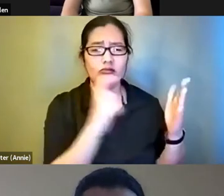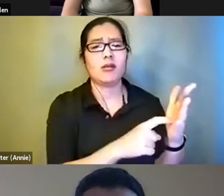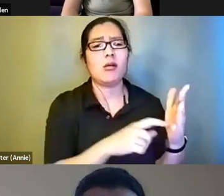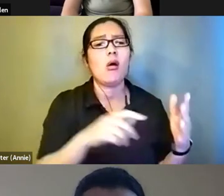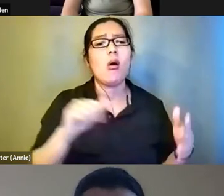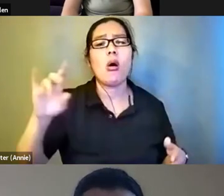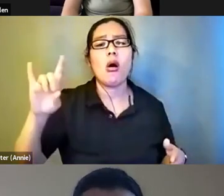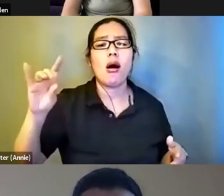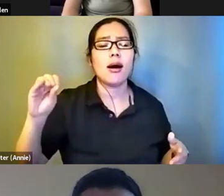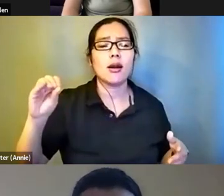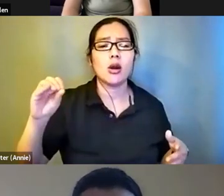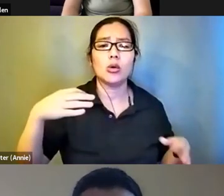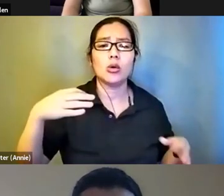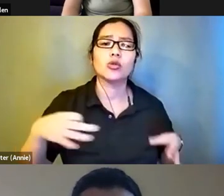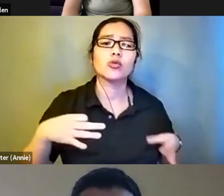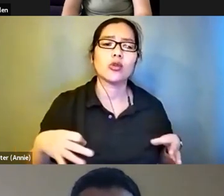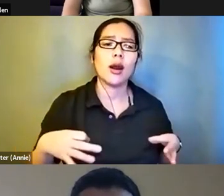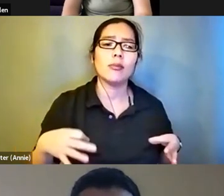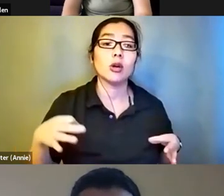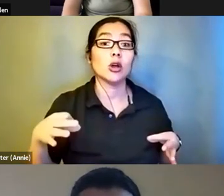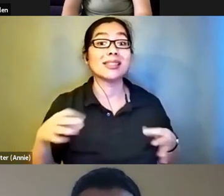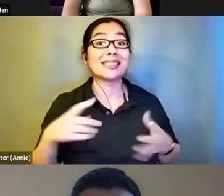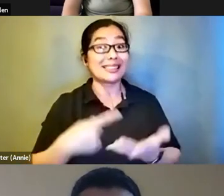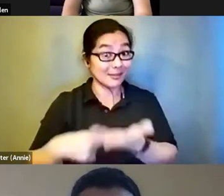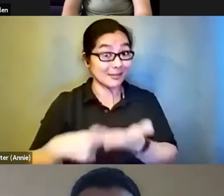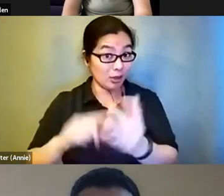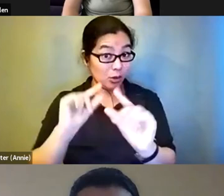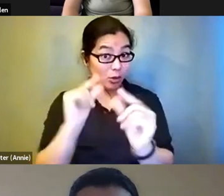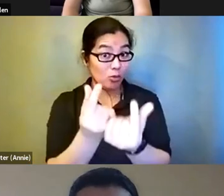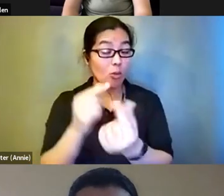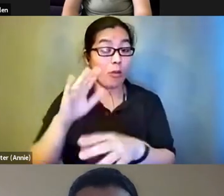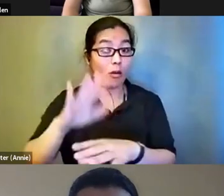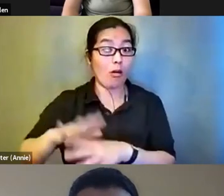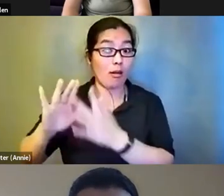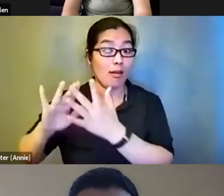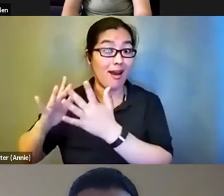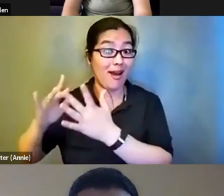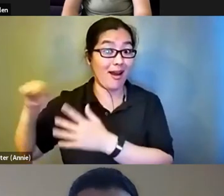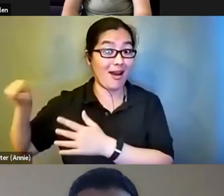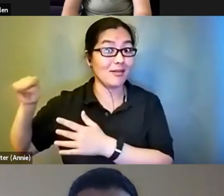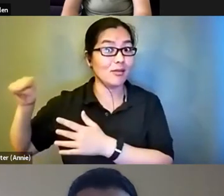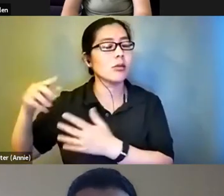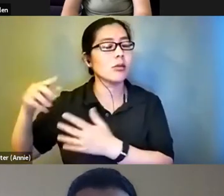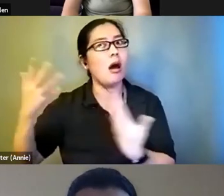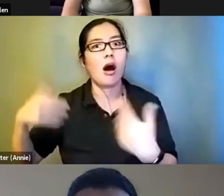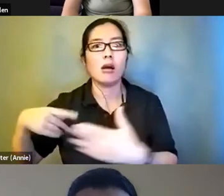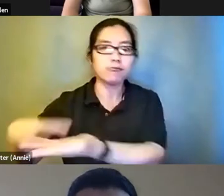group on Facebook. There's a lot going on there. People can get a lot of useful information